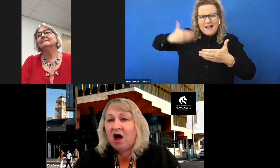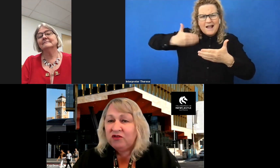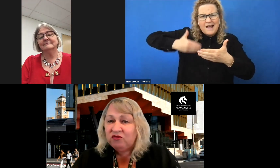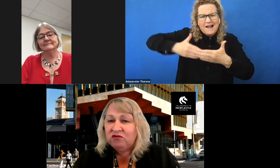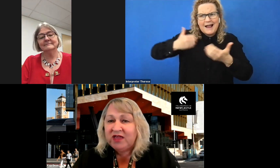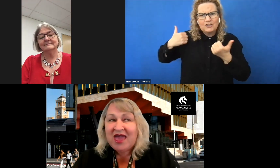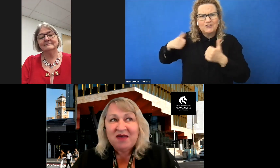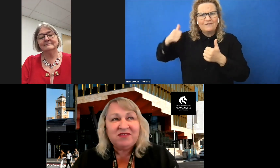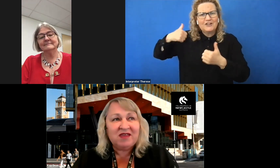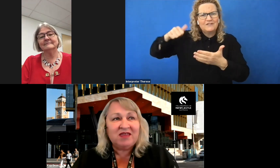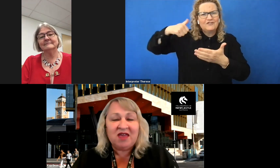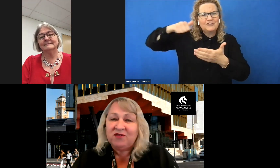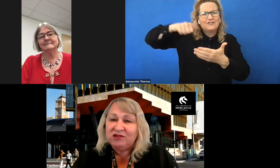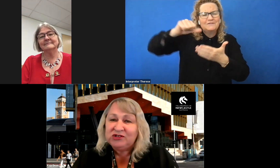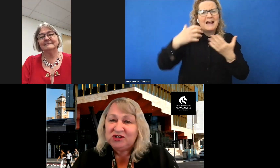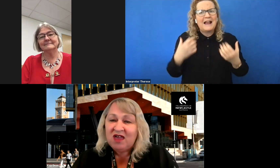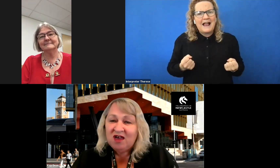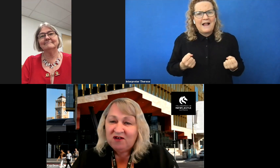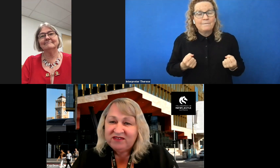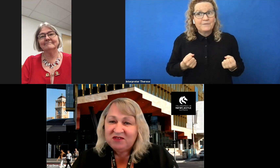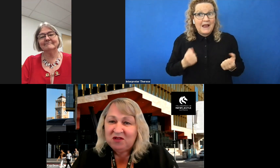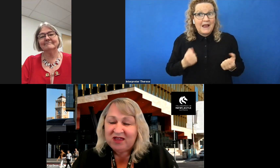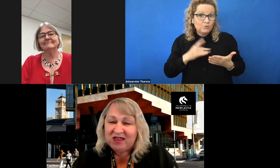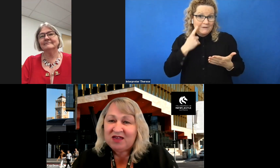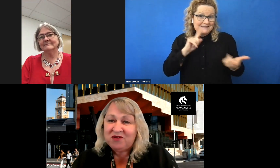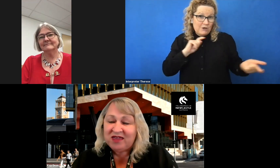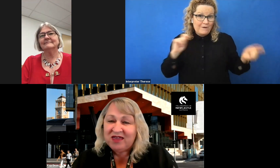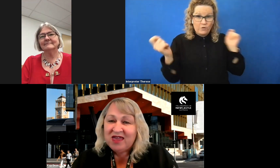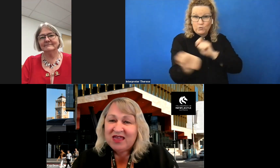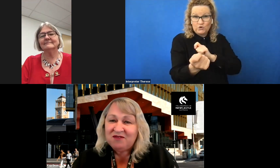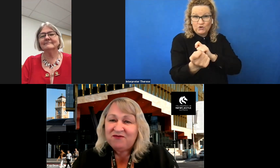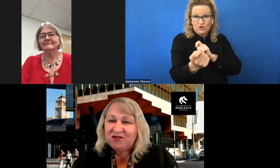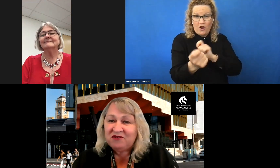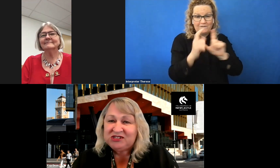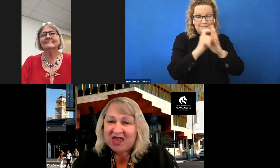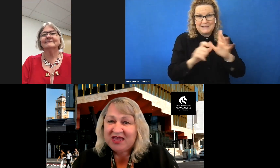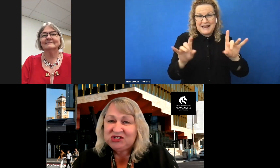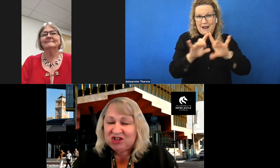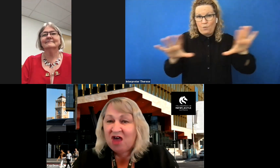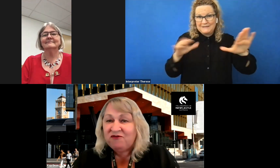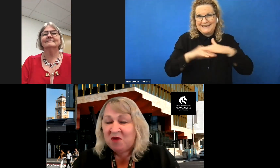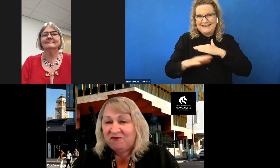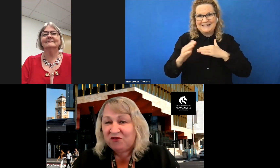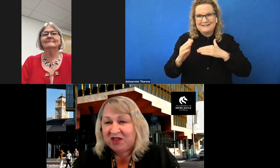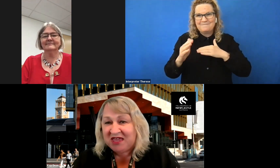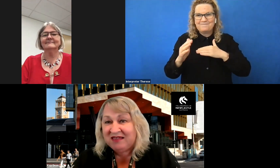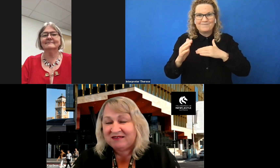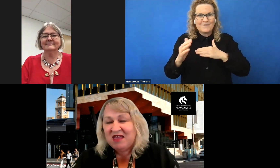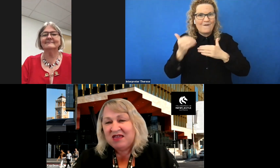I truly have seen the evolution of disability and equity in further education over my 40 years